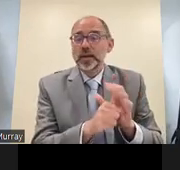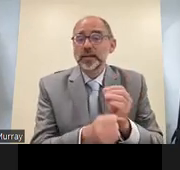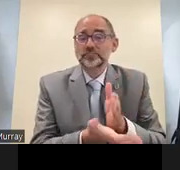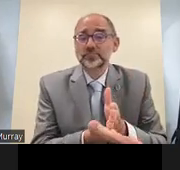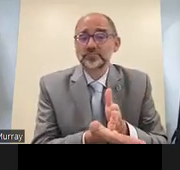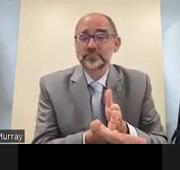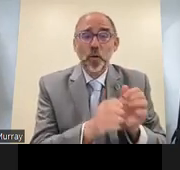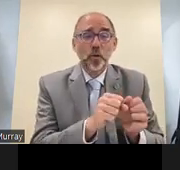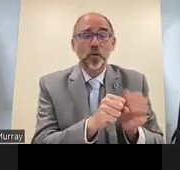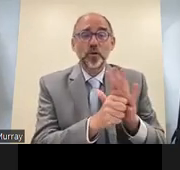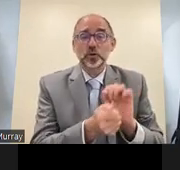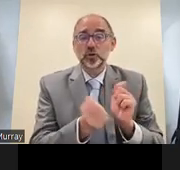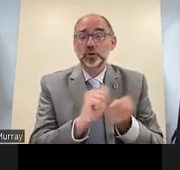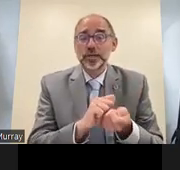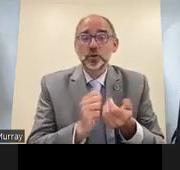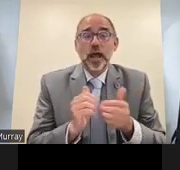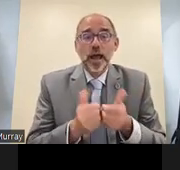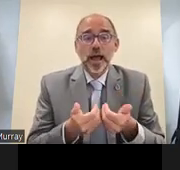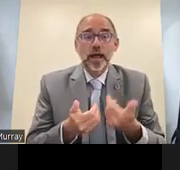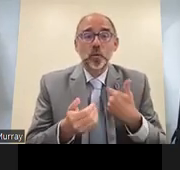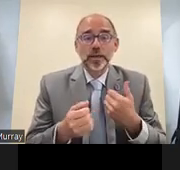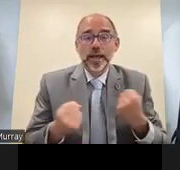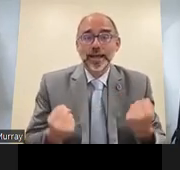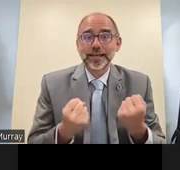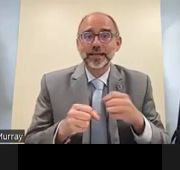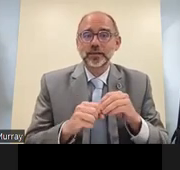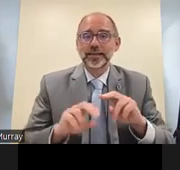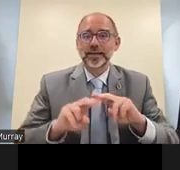many of you have mentioned covid and of course covid has changed